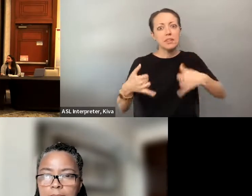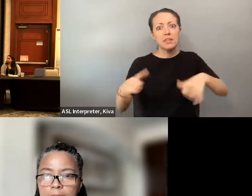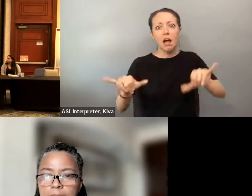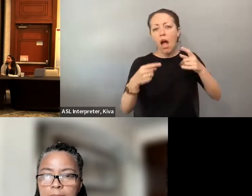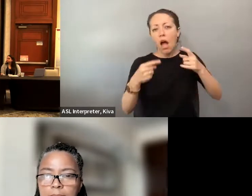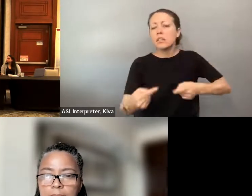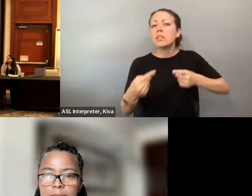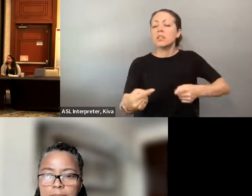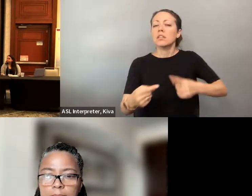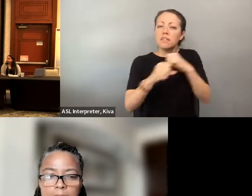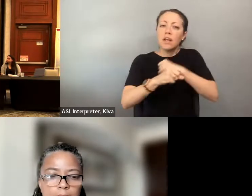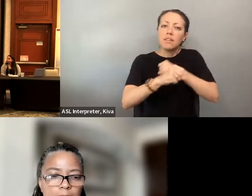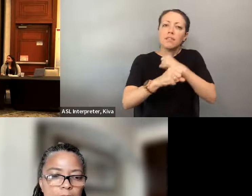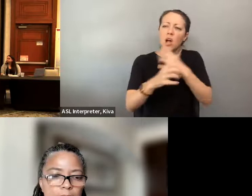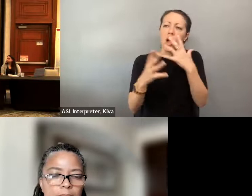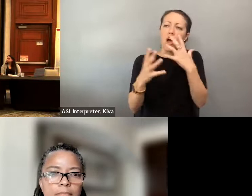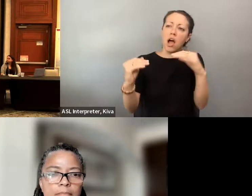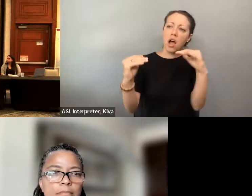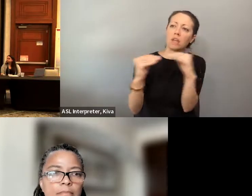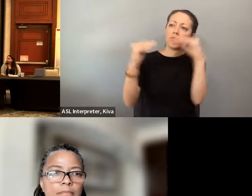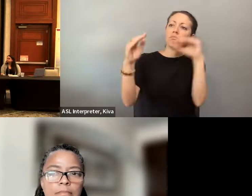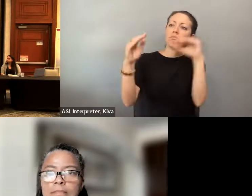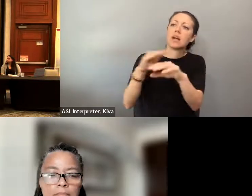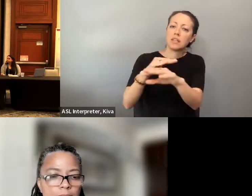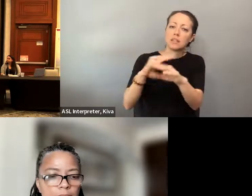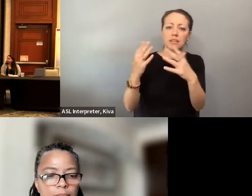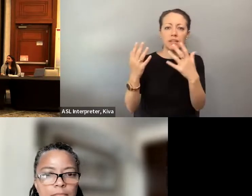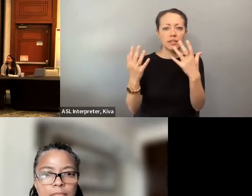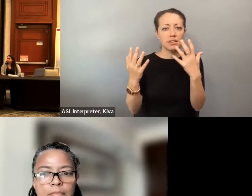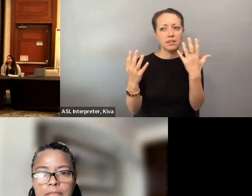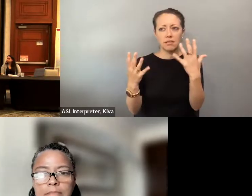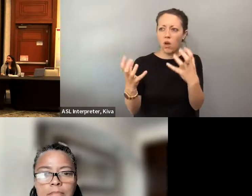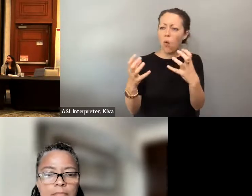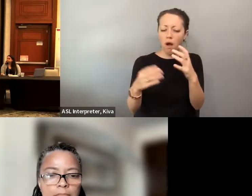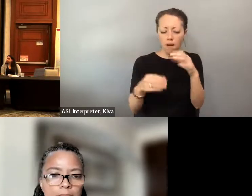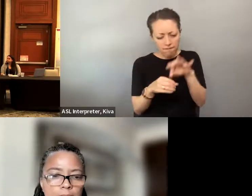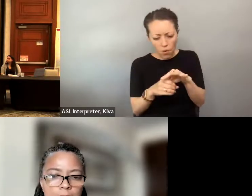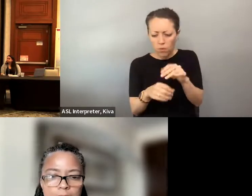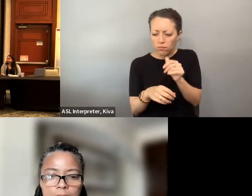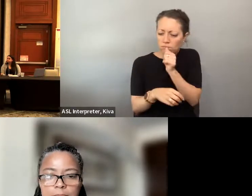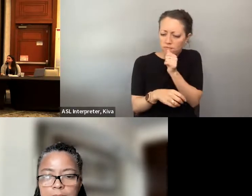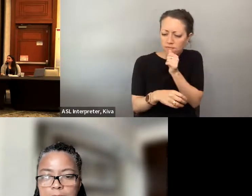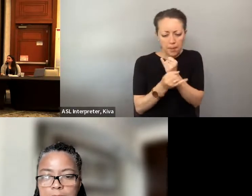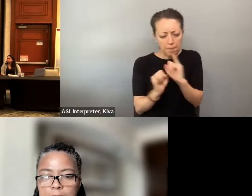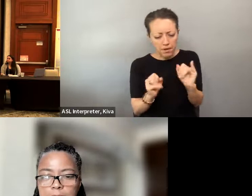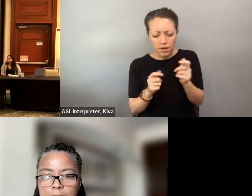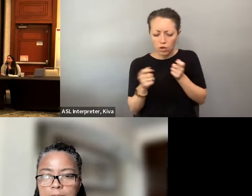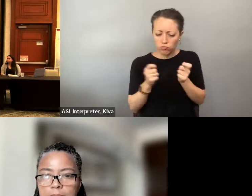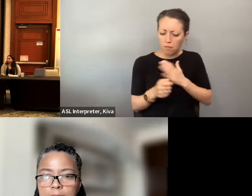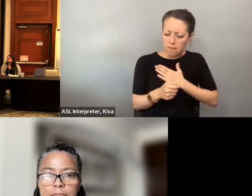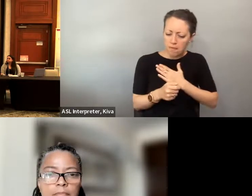people are really still, you know, struggling and fighting to have this -- the same, you know, level of control and